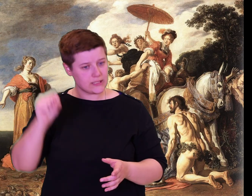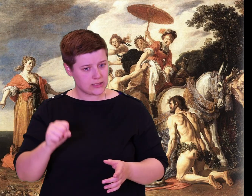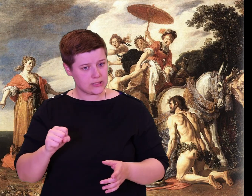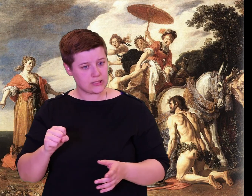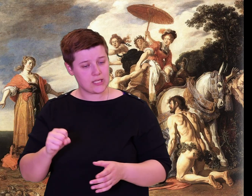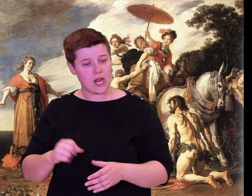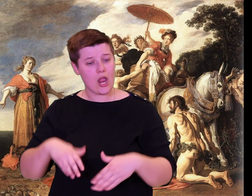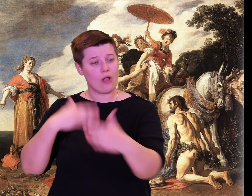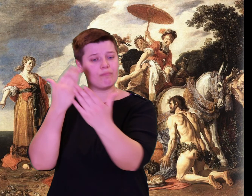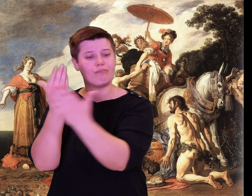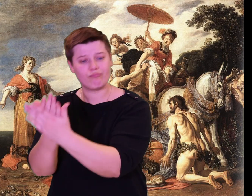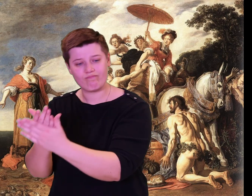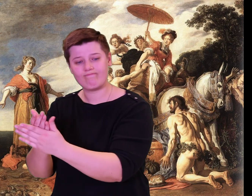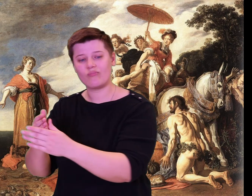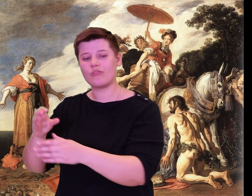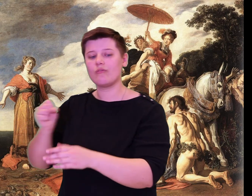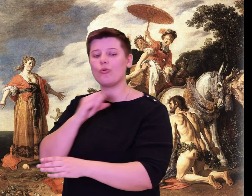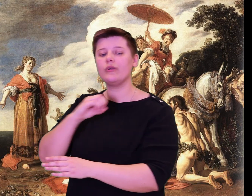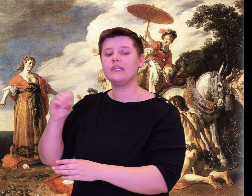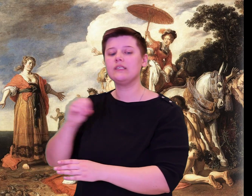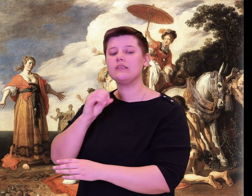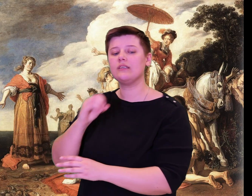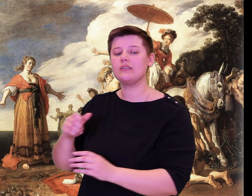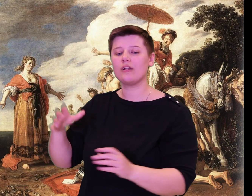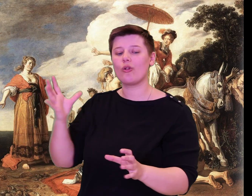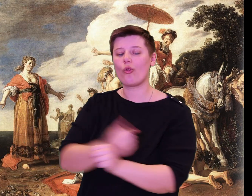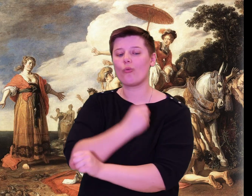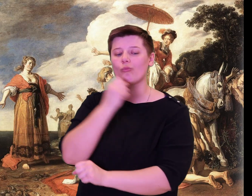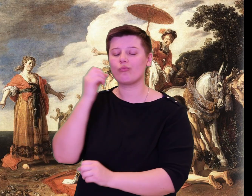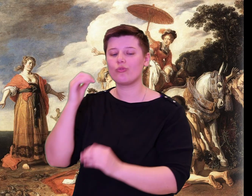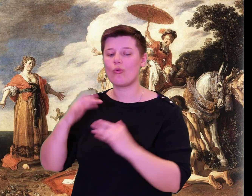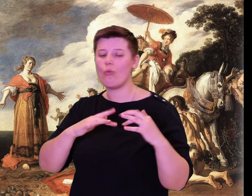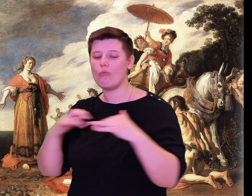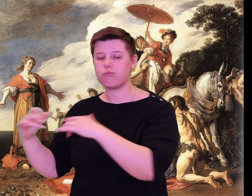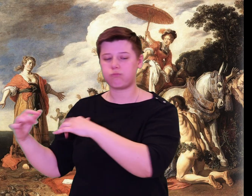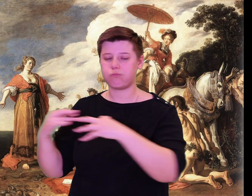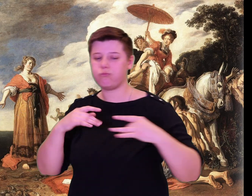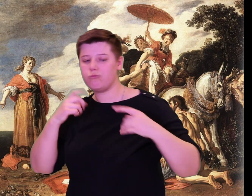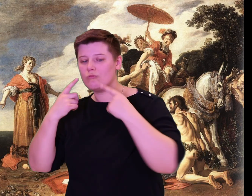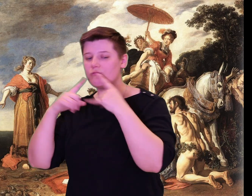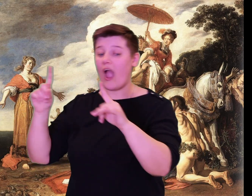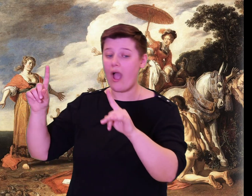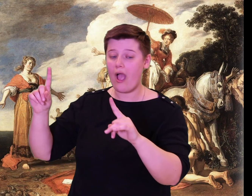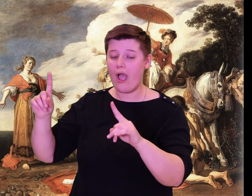how they scattered out, destroying every neighborhood.